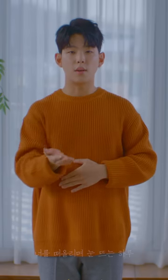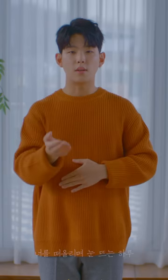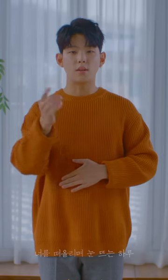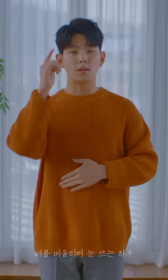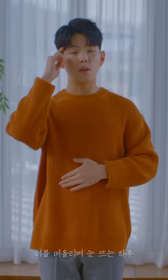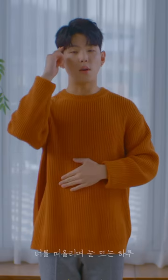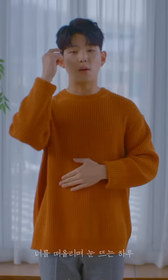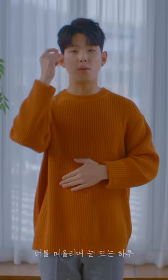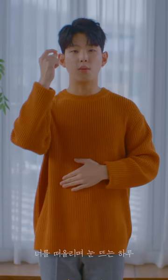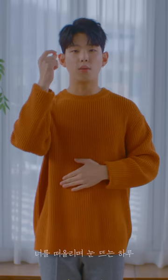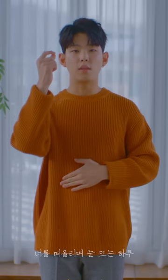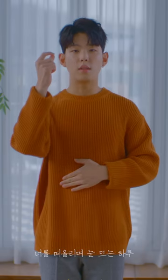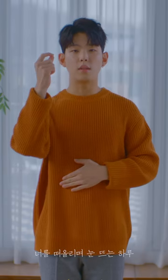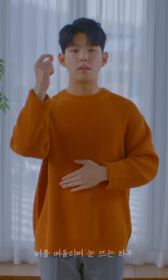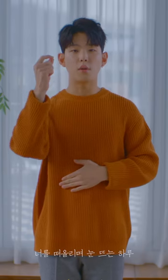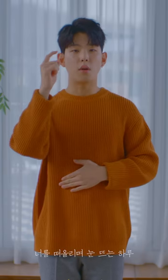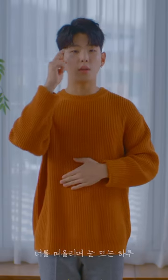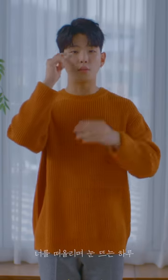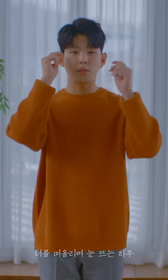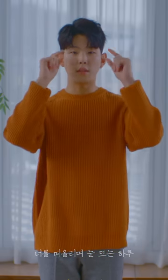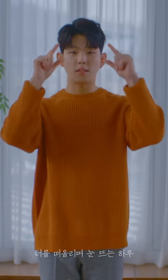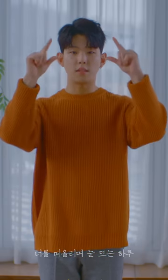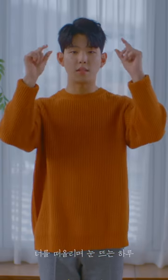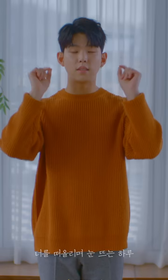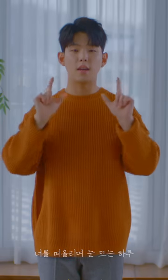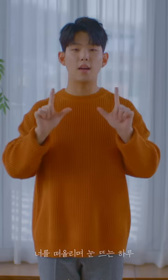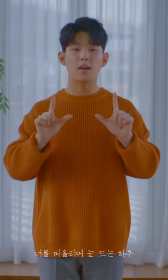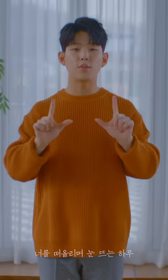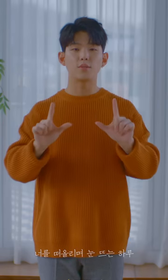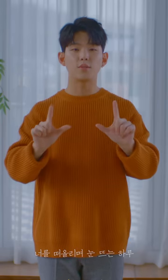My day begins by thinking about you